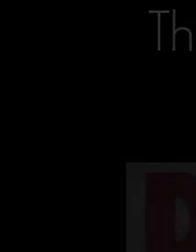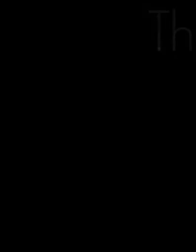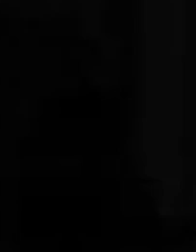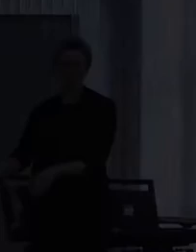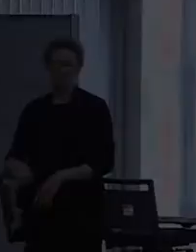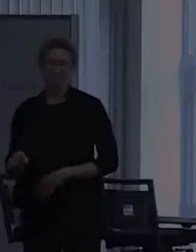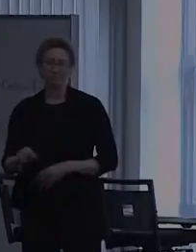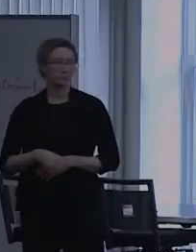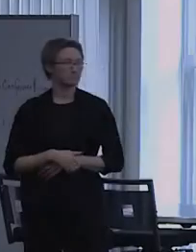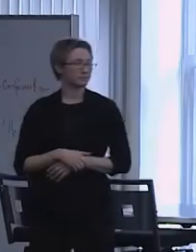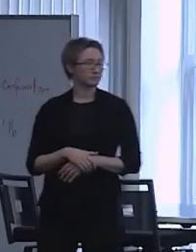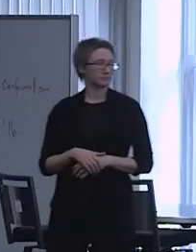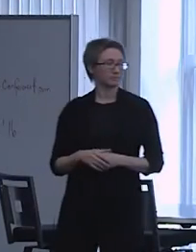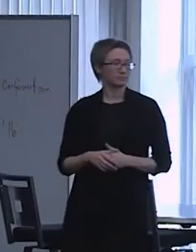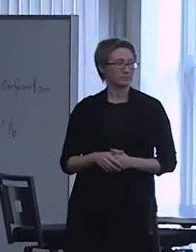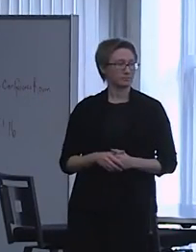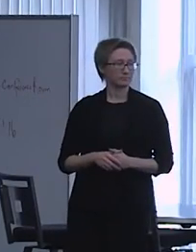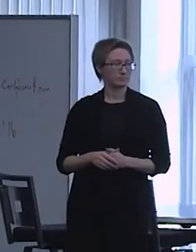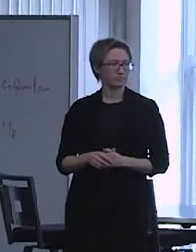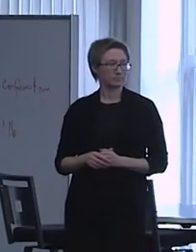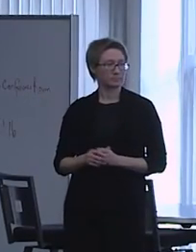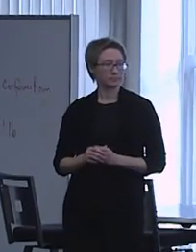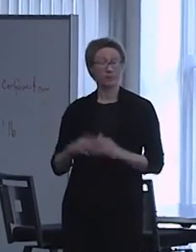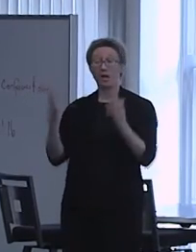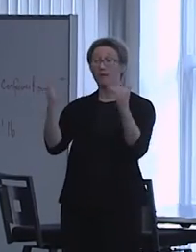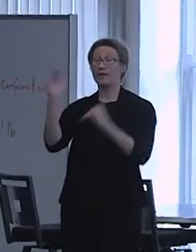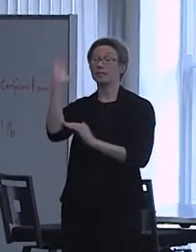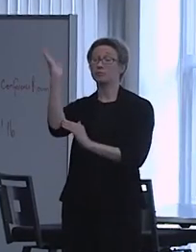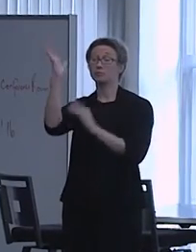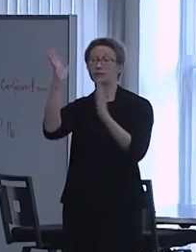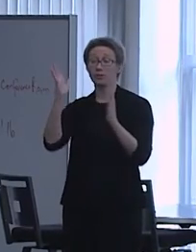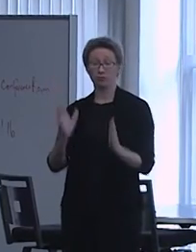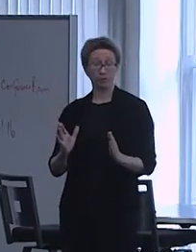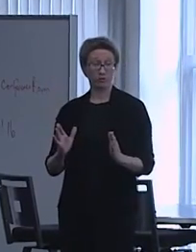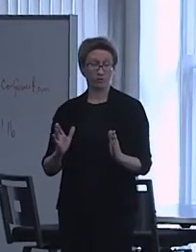So our next presenter, as they're getting ready.